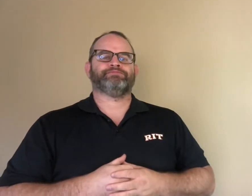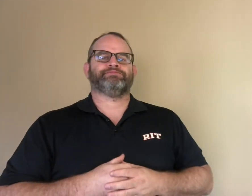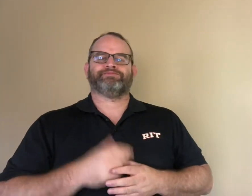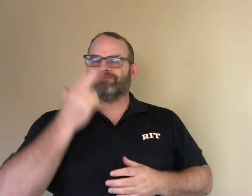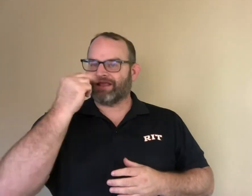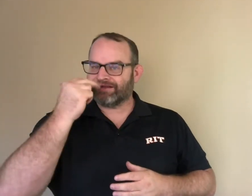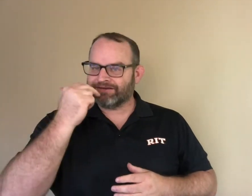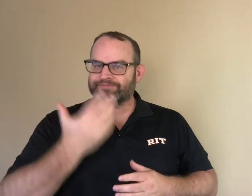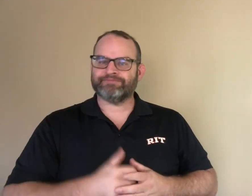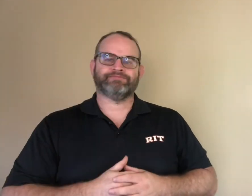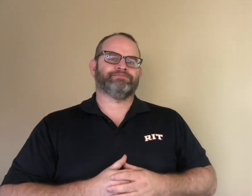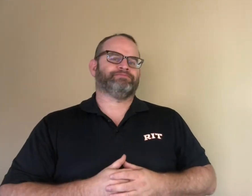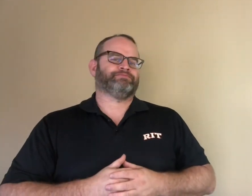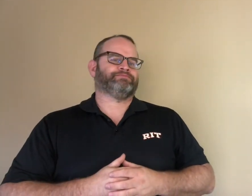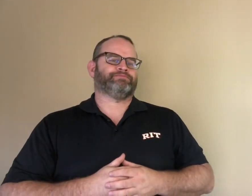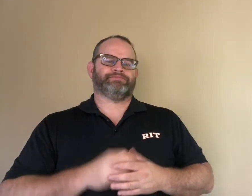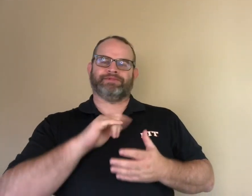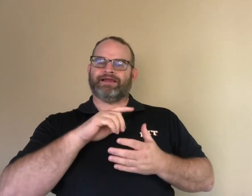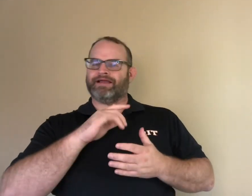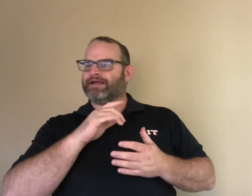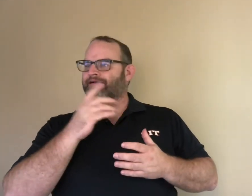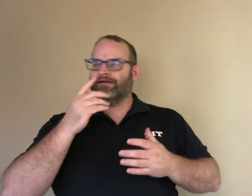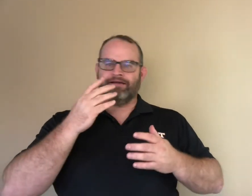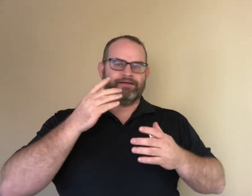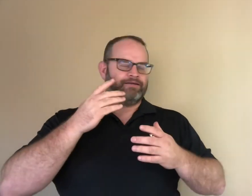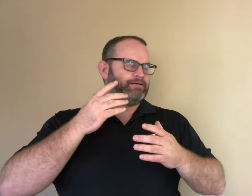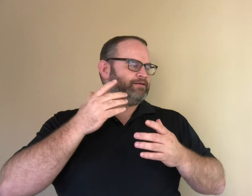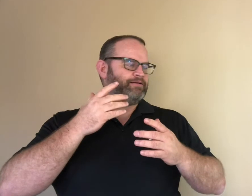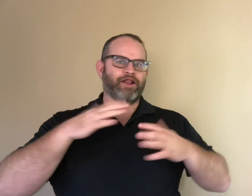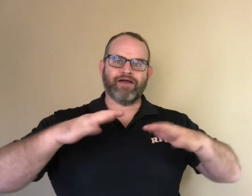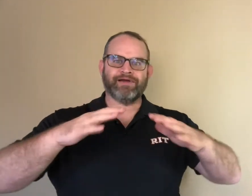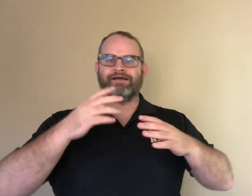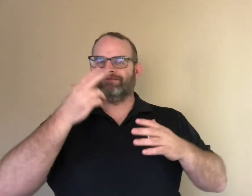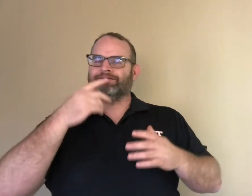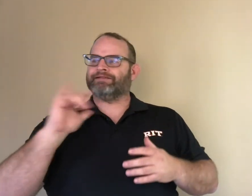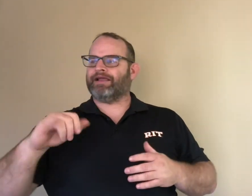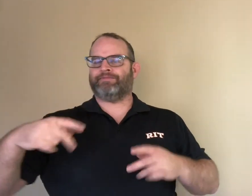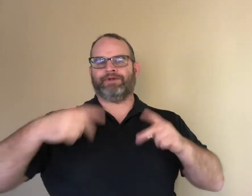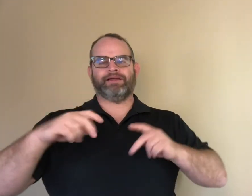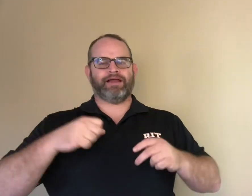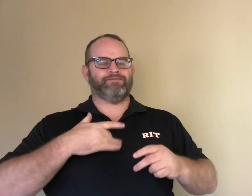and are funny, quirky, lovable, or anxious, among others, just like any other characters that you see in children books.